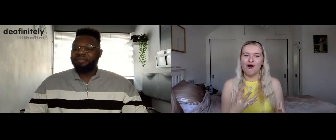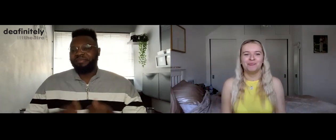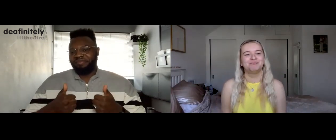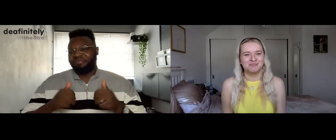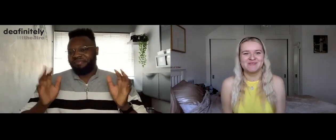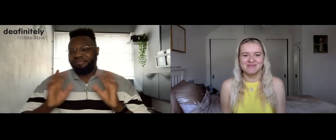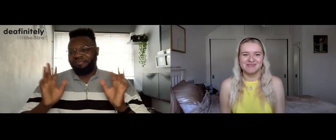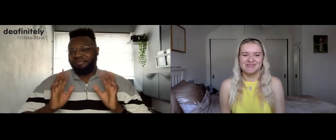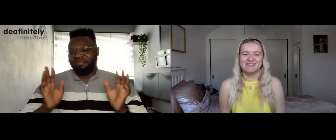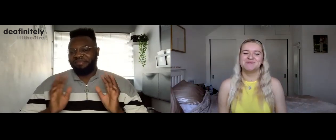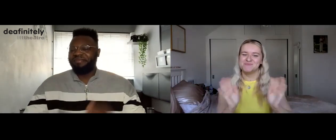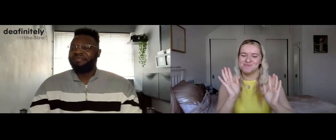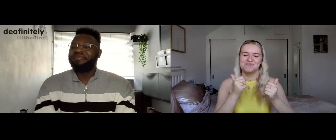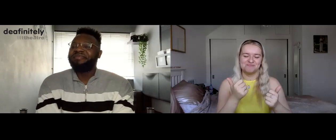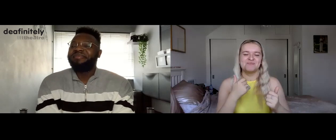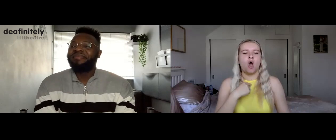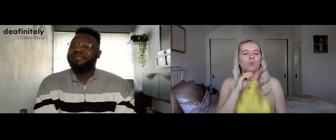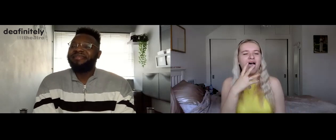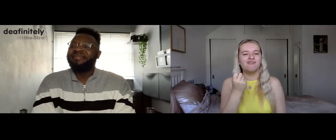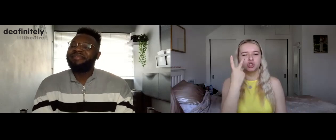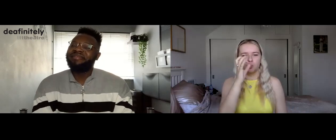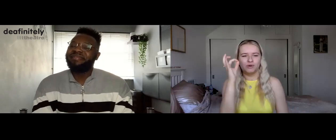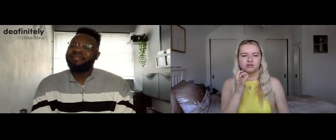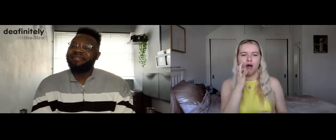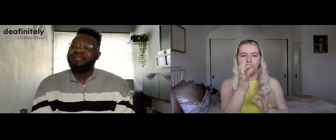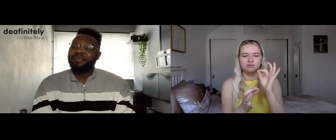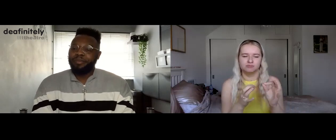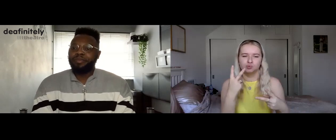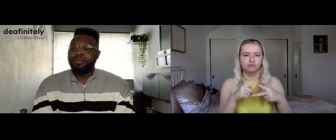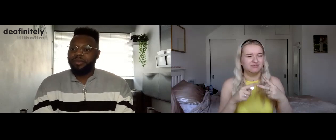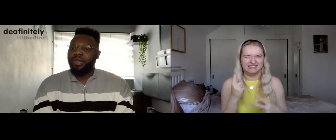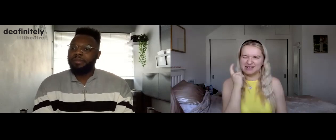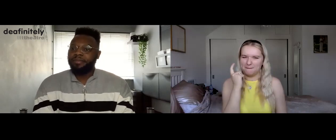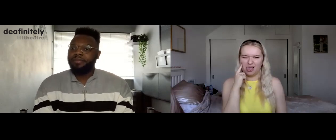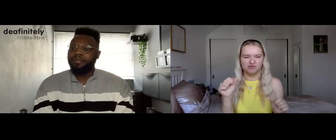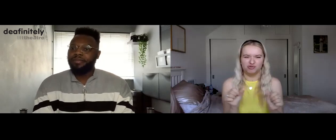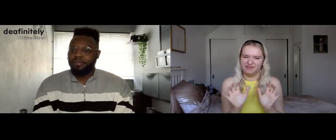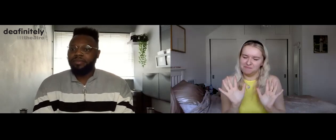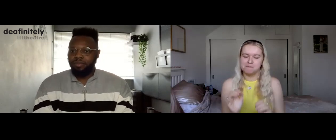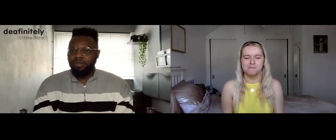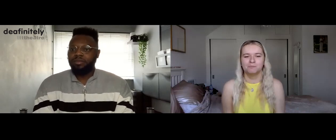Hello. Right, so I have 2 simple and brief questions to ask you.